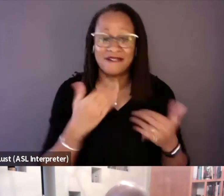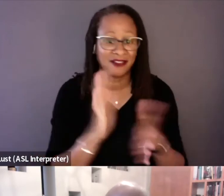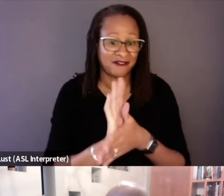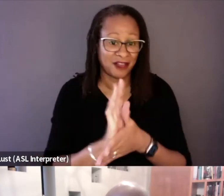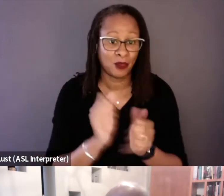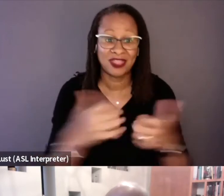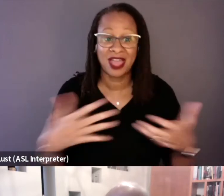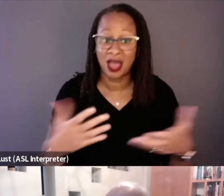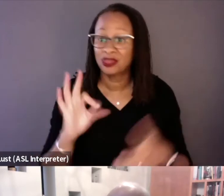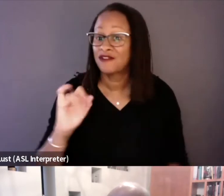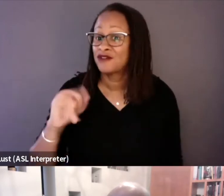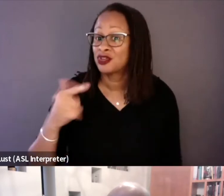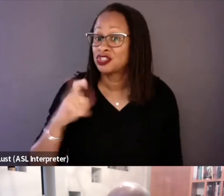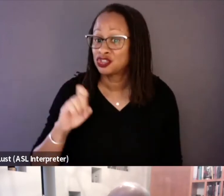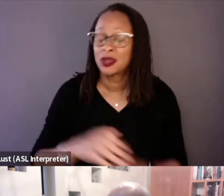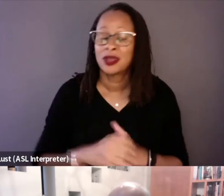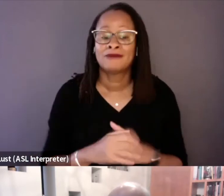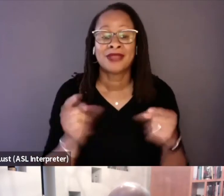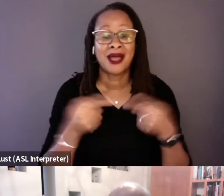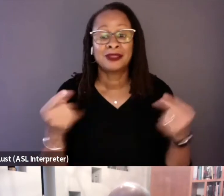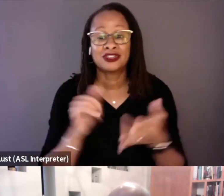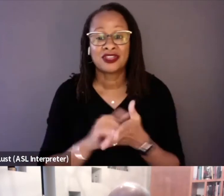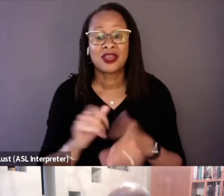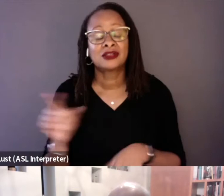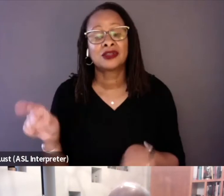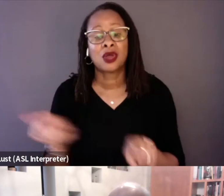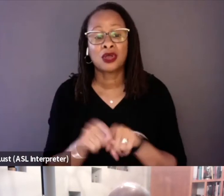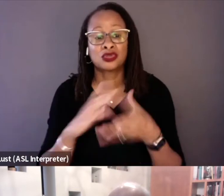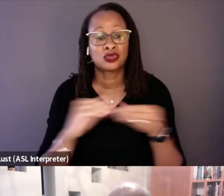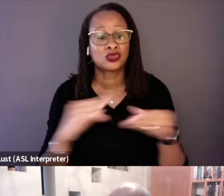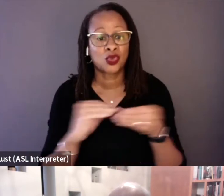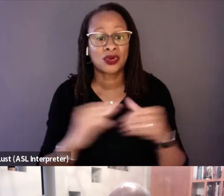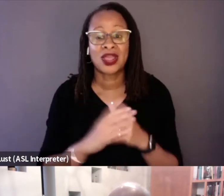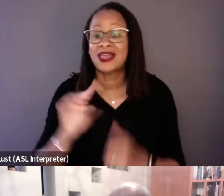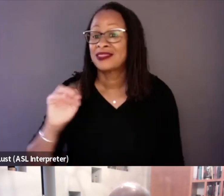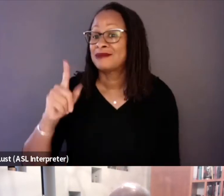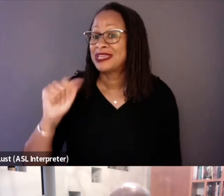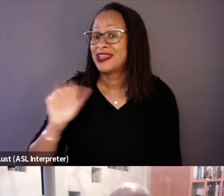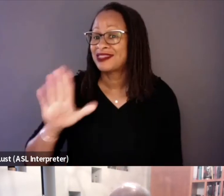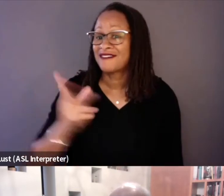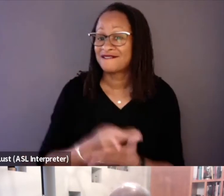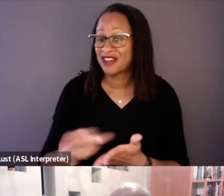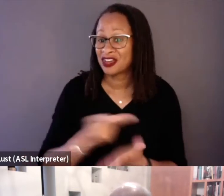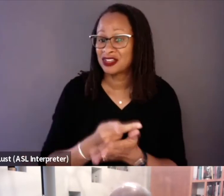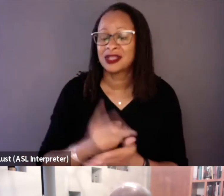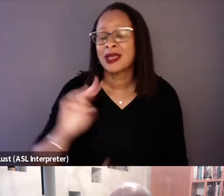But on the other hand, this is also a story of the media's failure, of media malpractice. I mean--